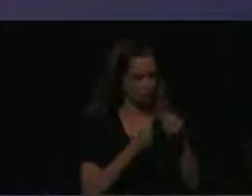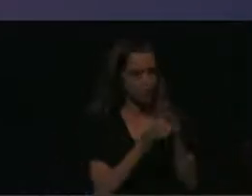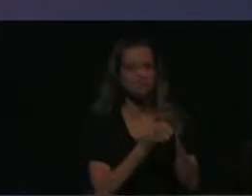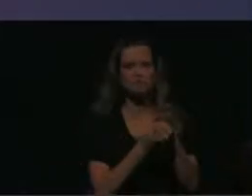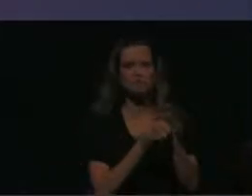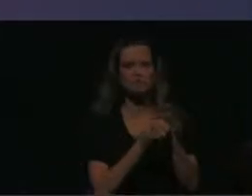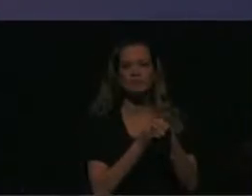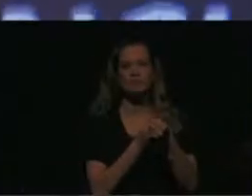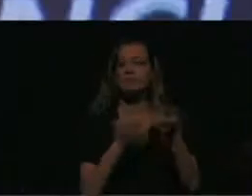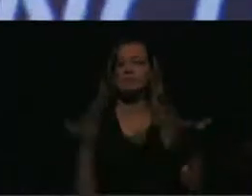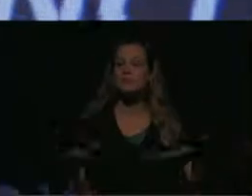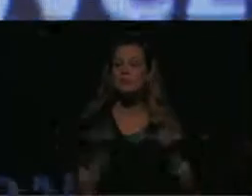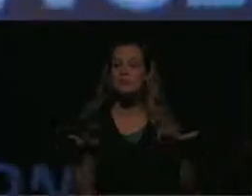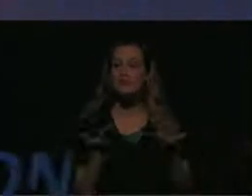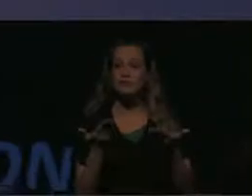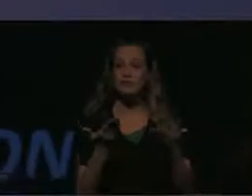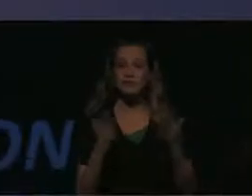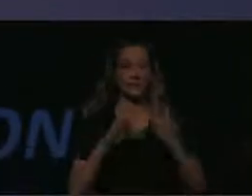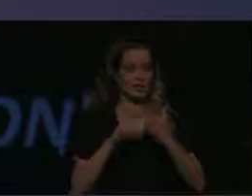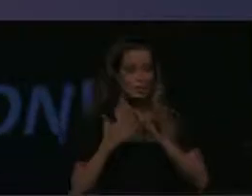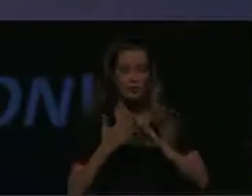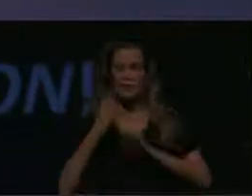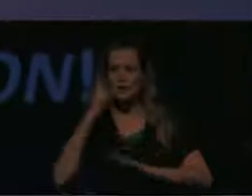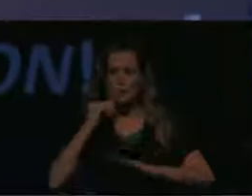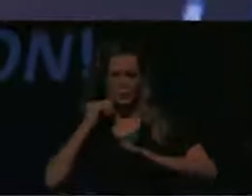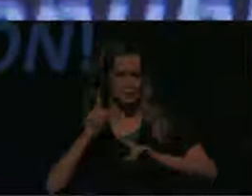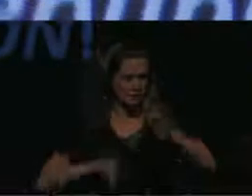a community that recognizes multiple experiences of difference and their